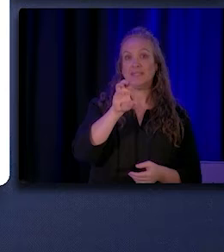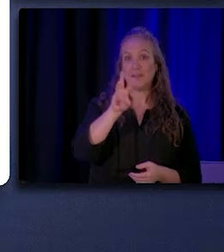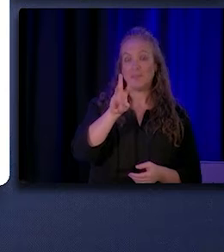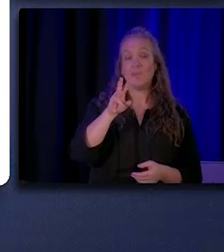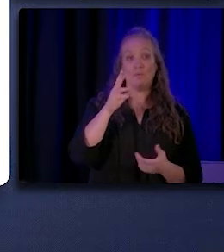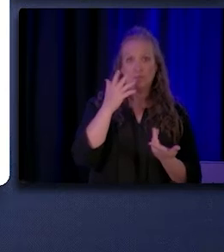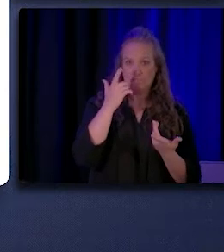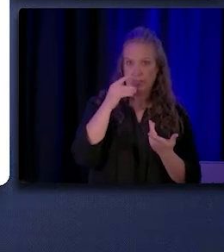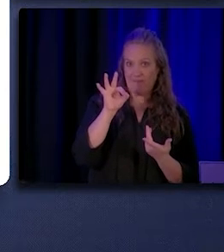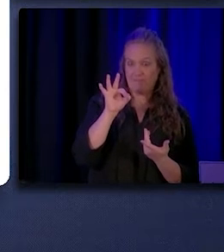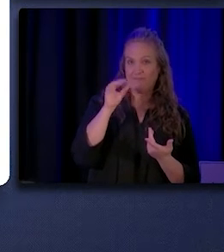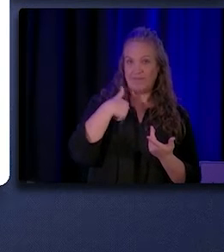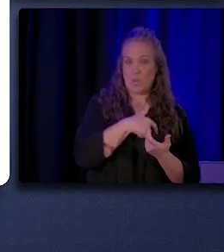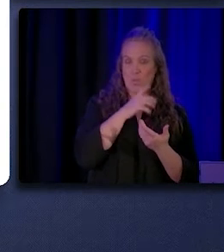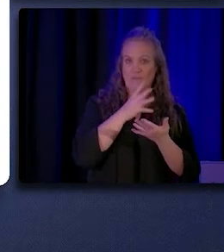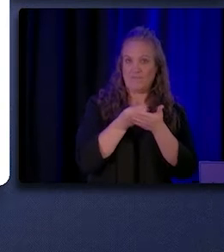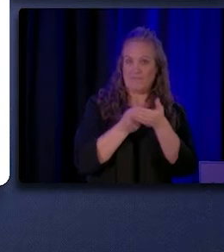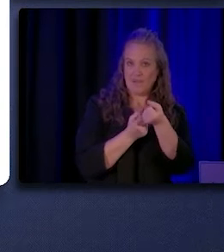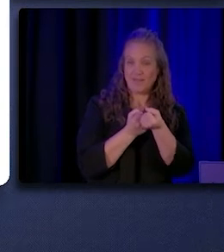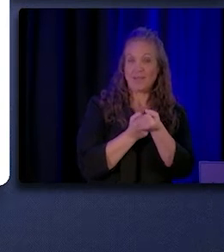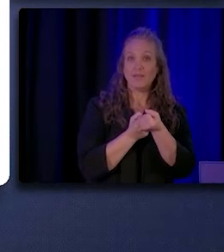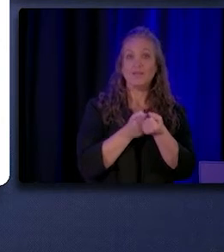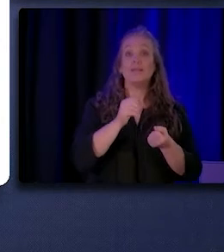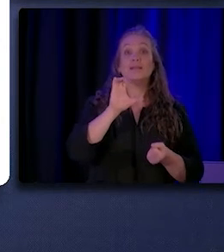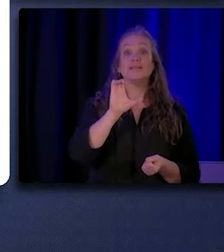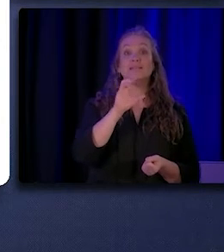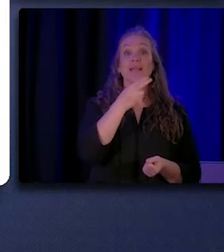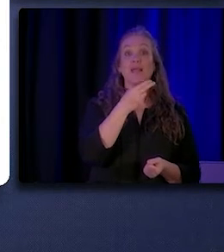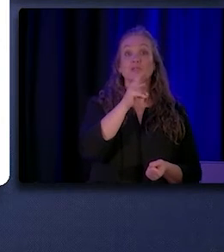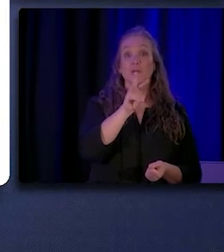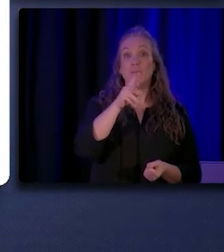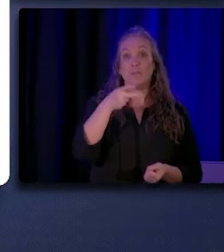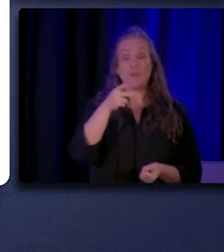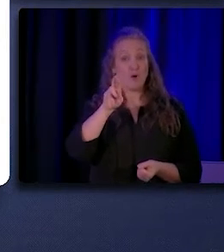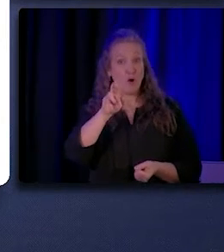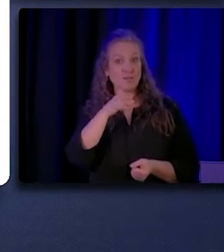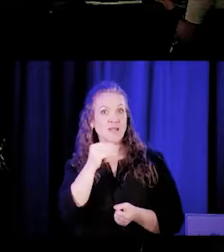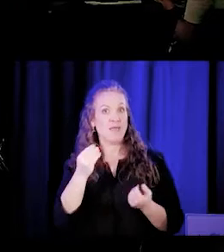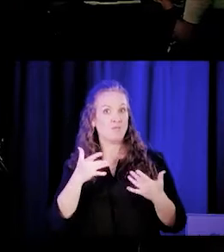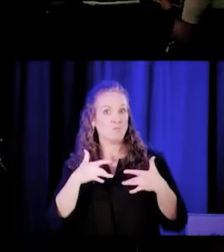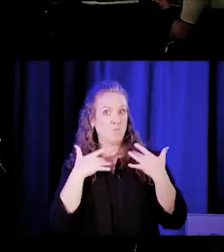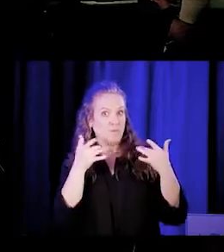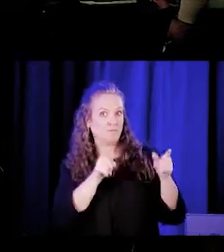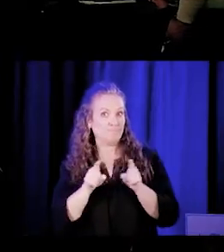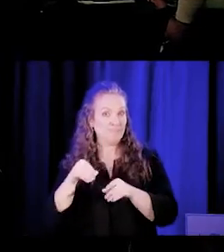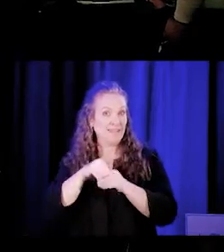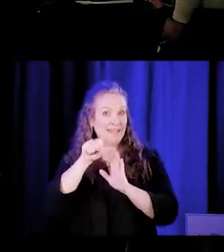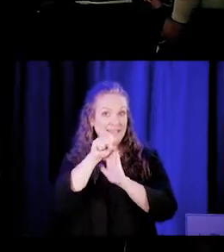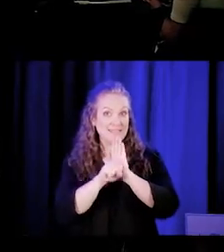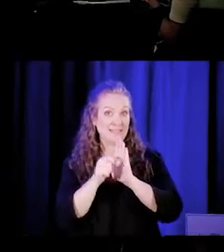that we know about CHW/P/Rs in the state of California, both from their perspective